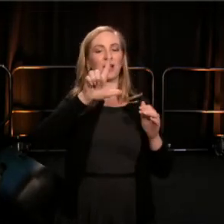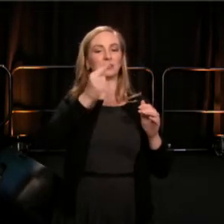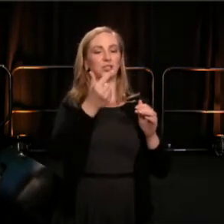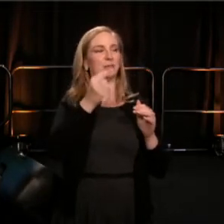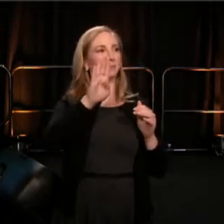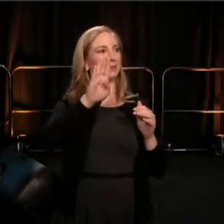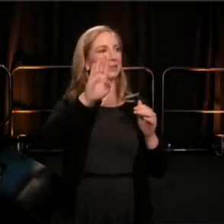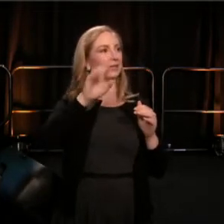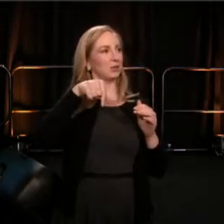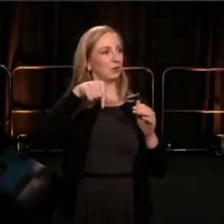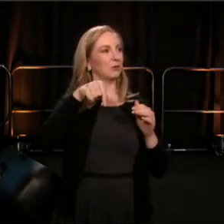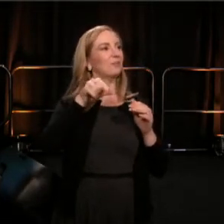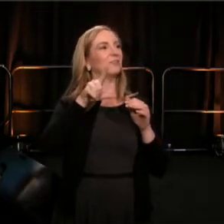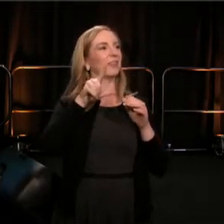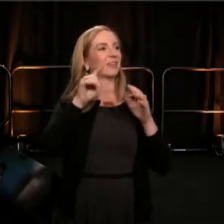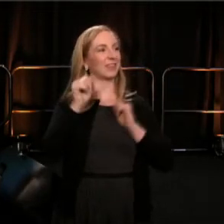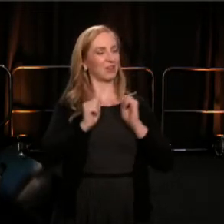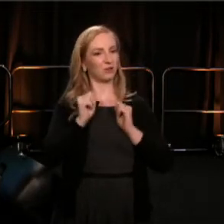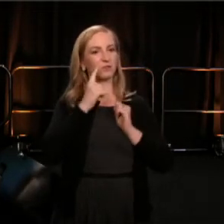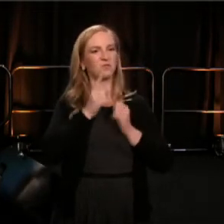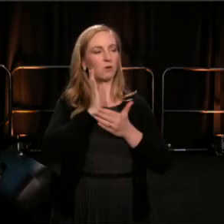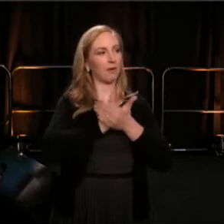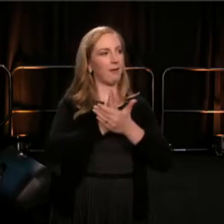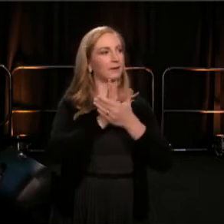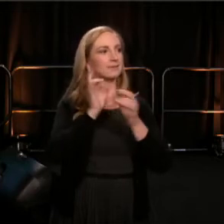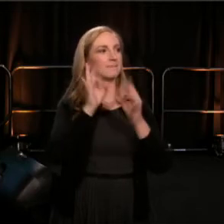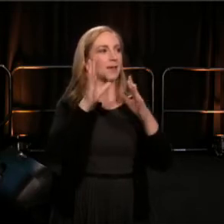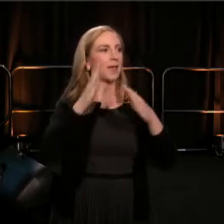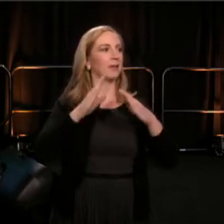and ending hate crimes and discriminatory legislation.